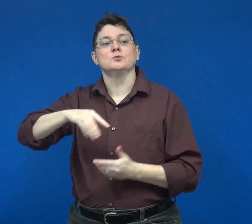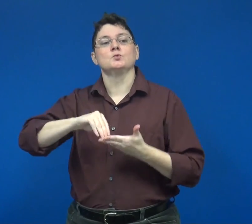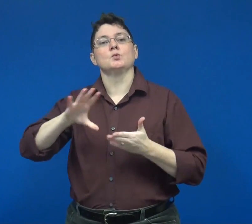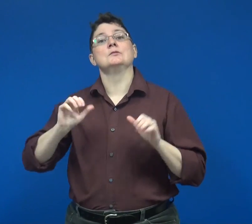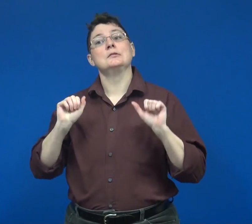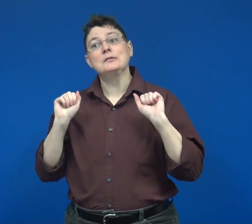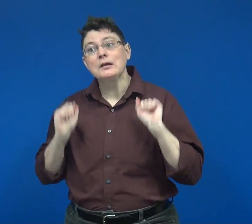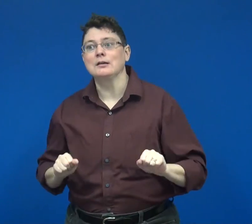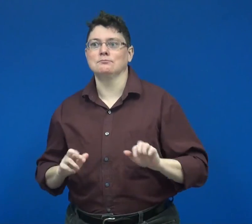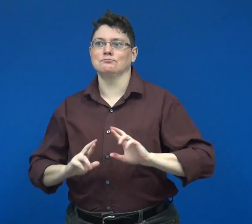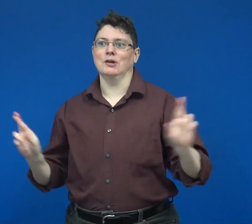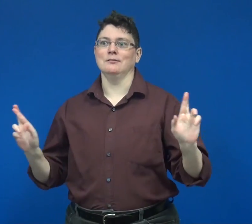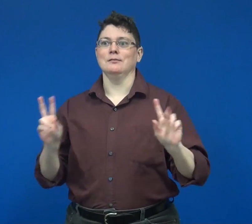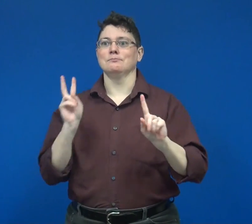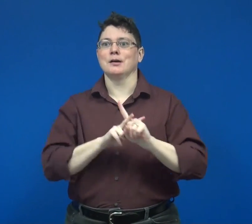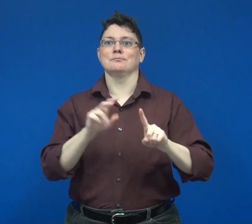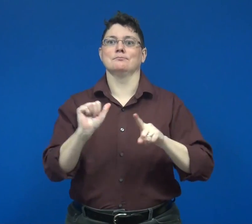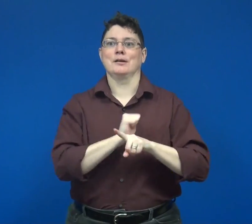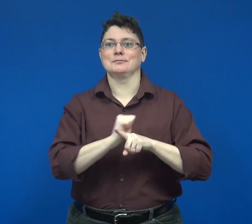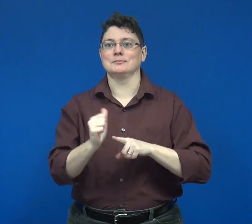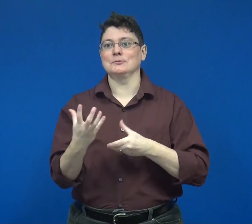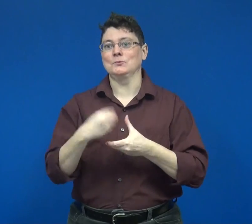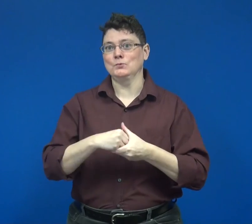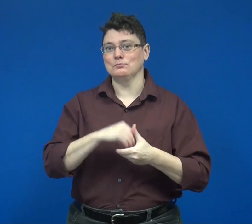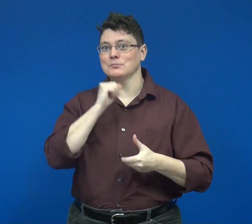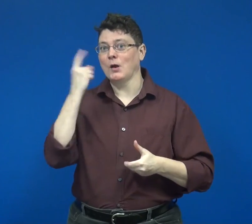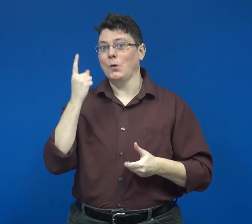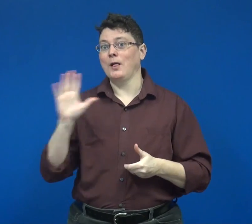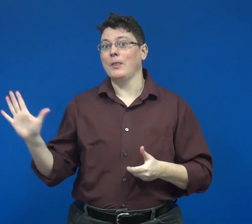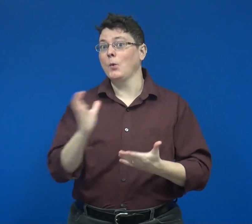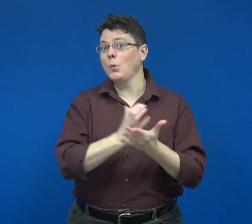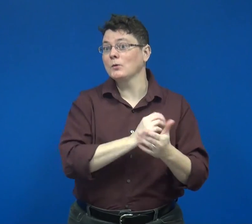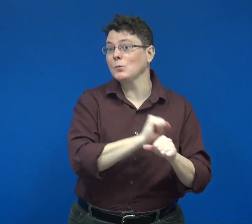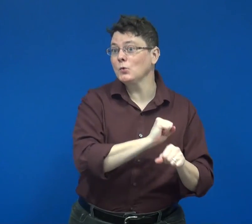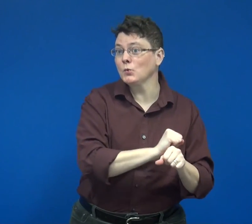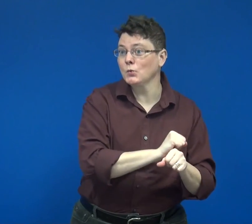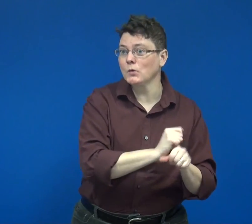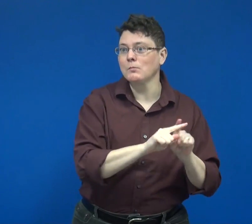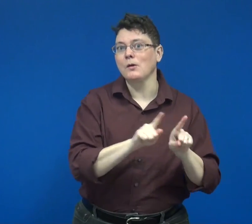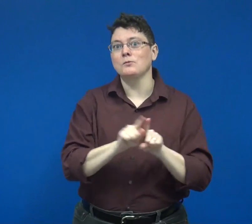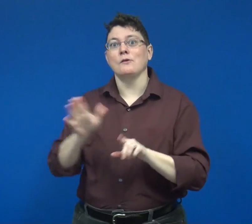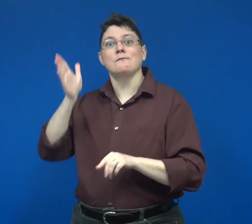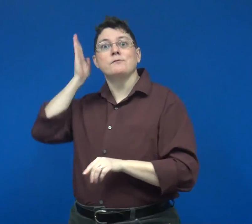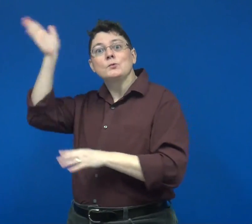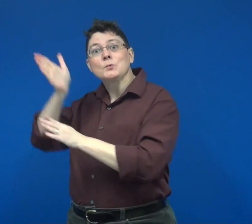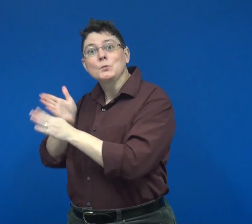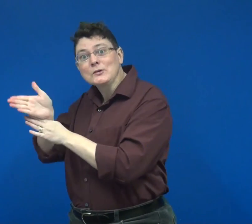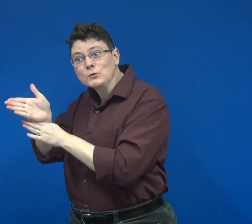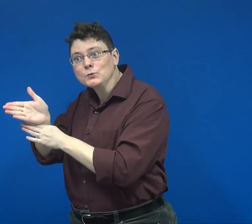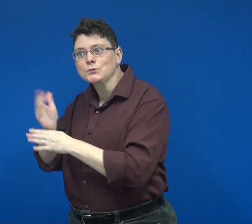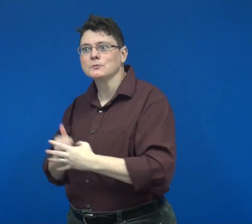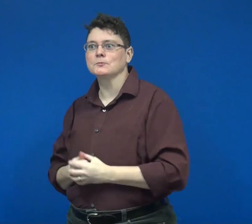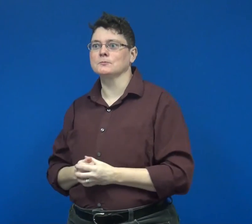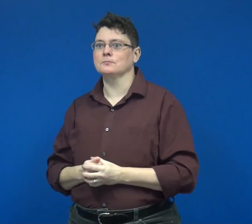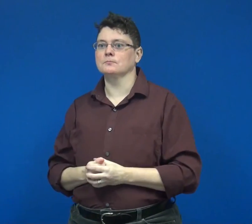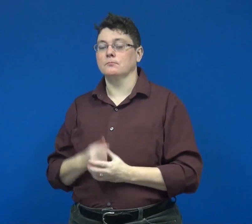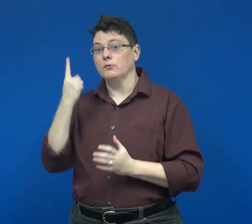the students can apply and practice inclusion not only in their coursework but also in their future careers.